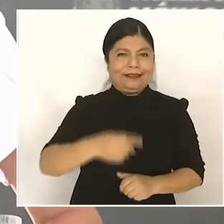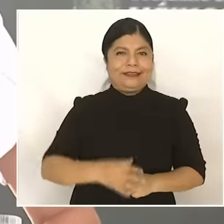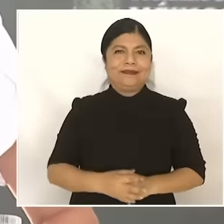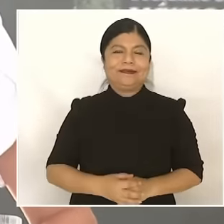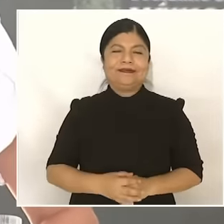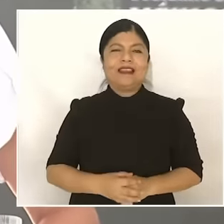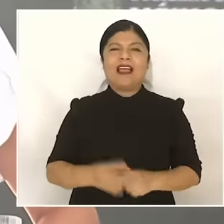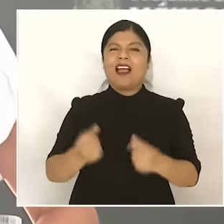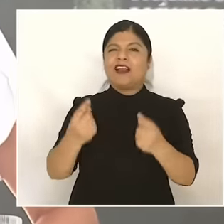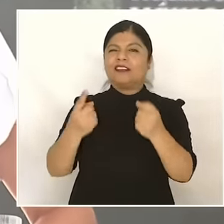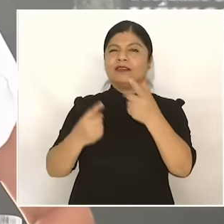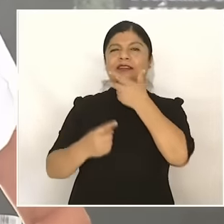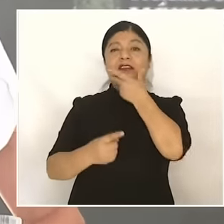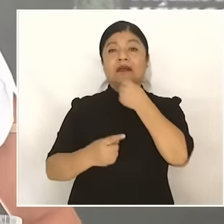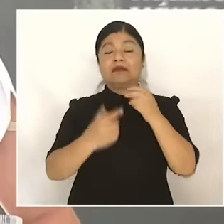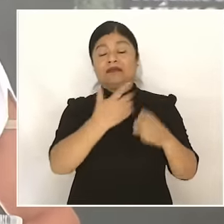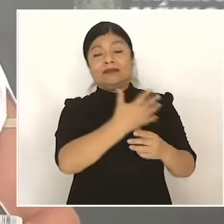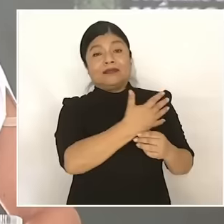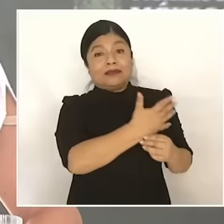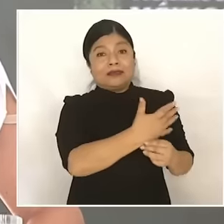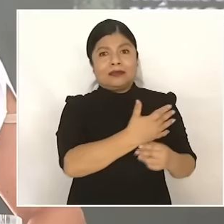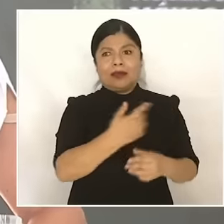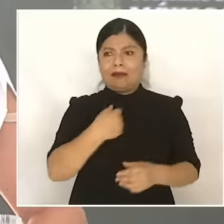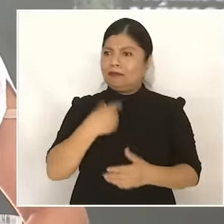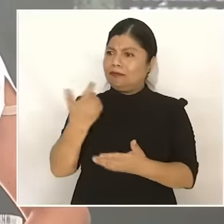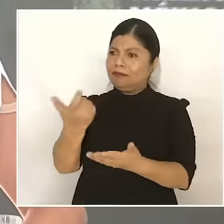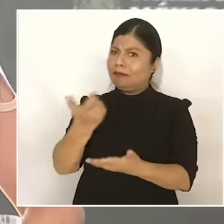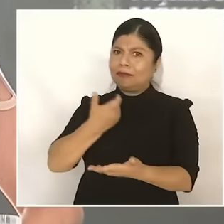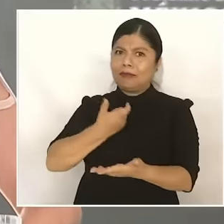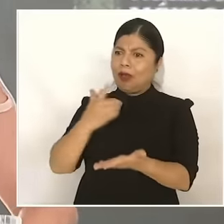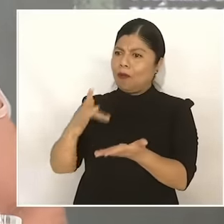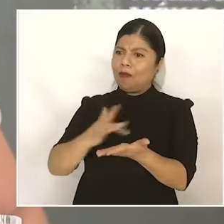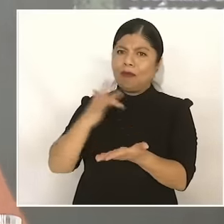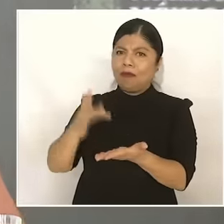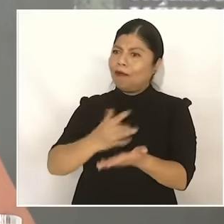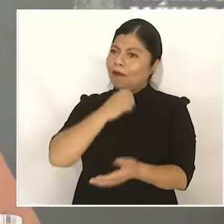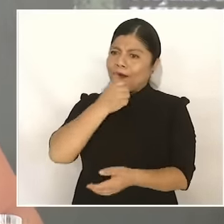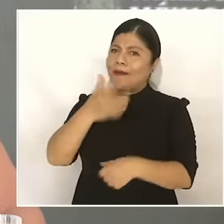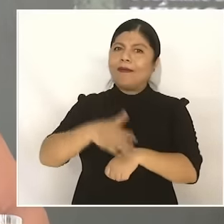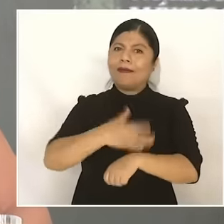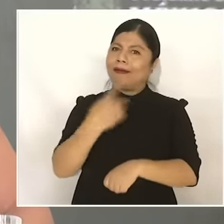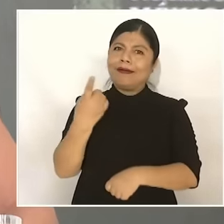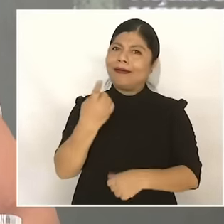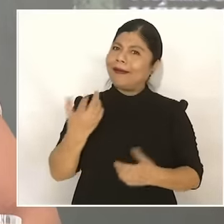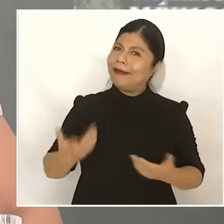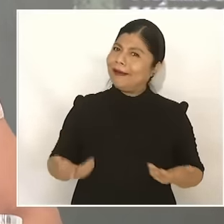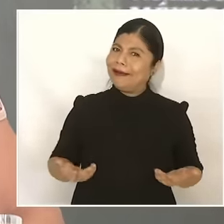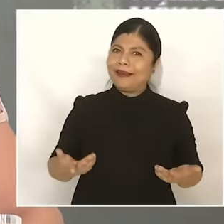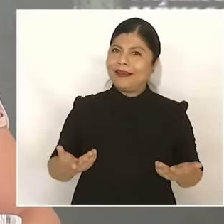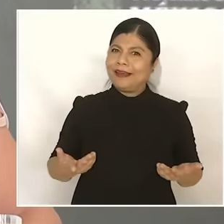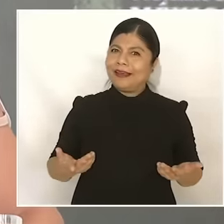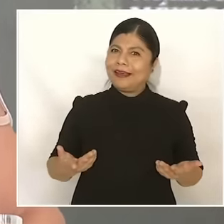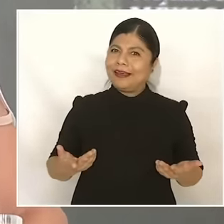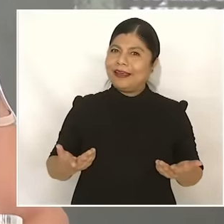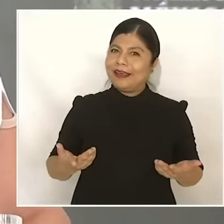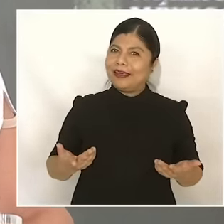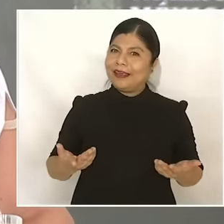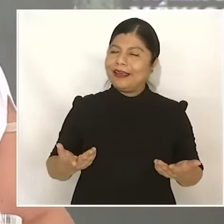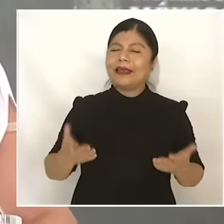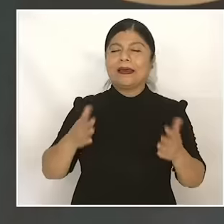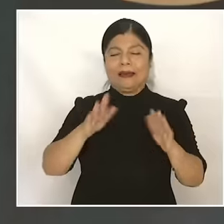and why we don't always ask no. It should be like that but Who are we who